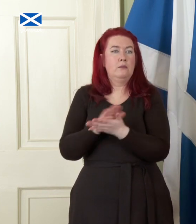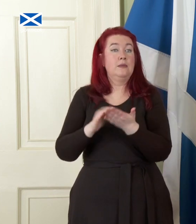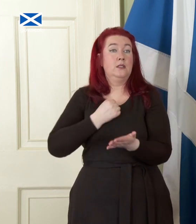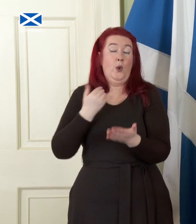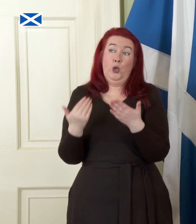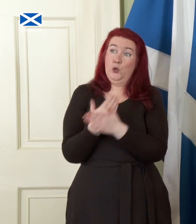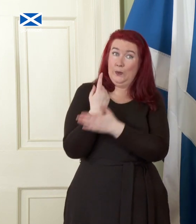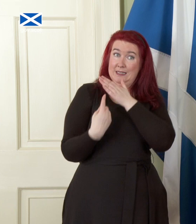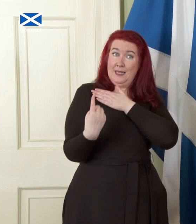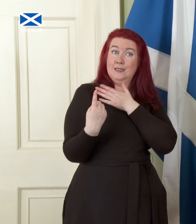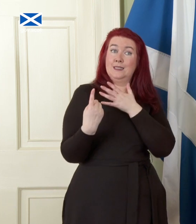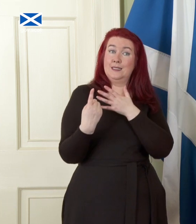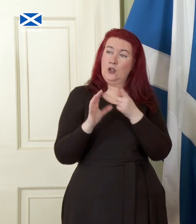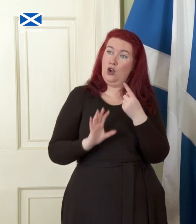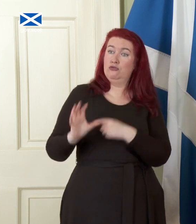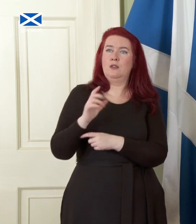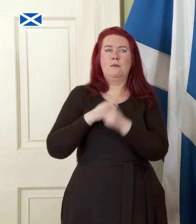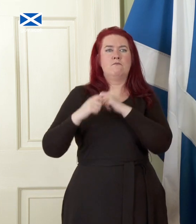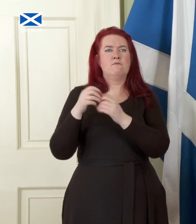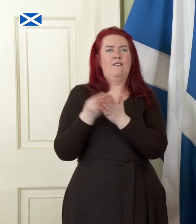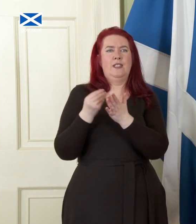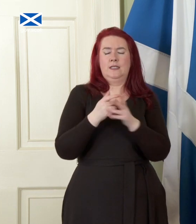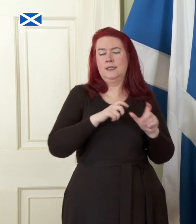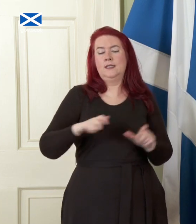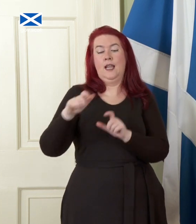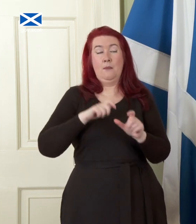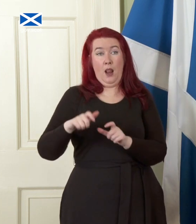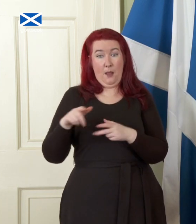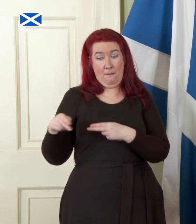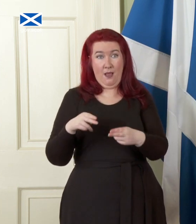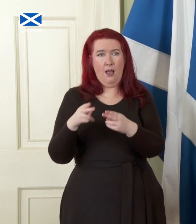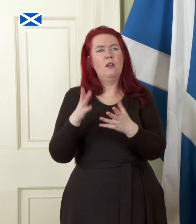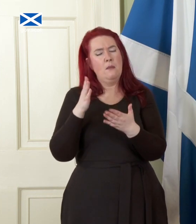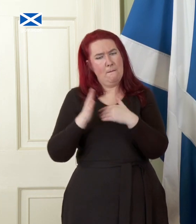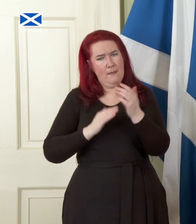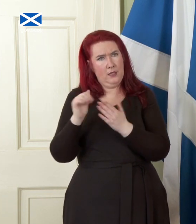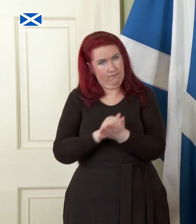nation on a fiscally sustainable path while building the fair society we all want.